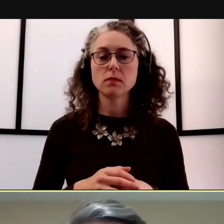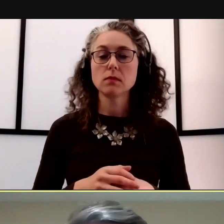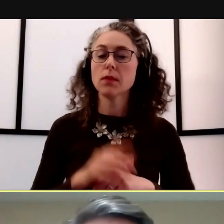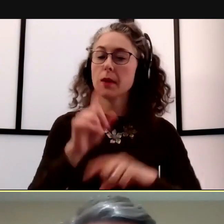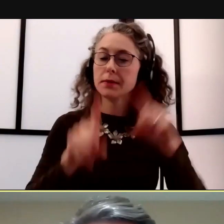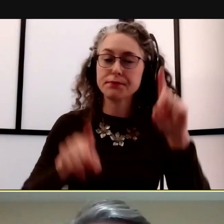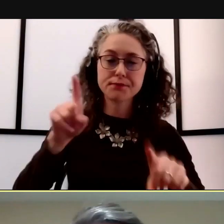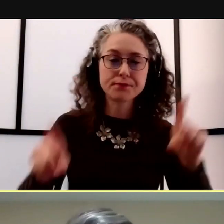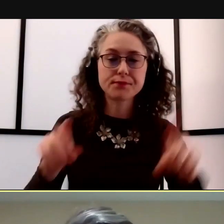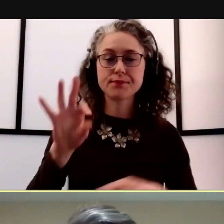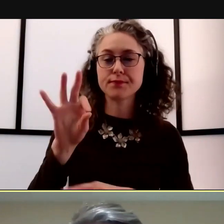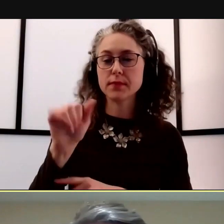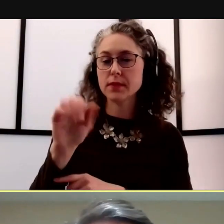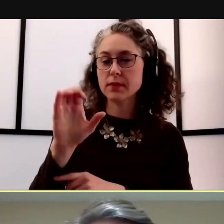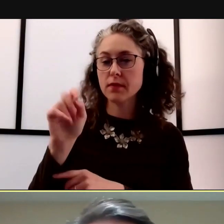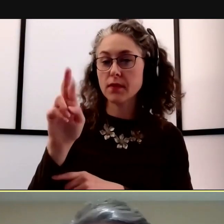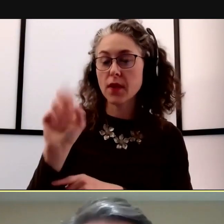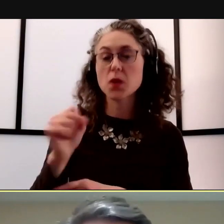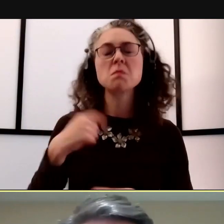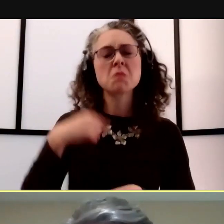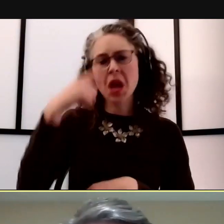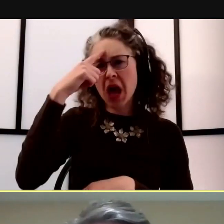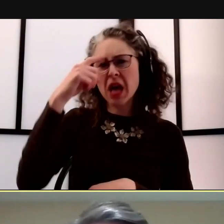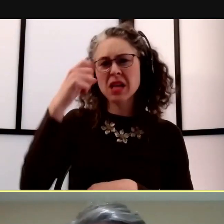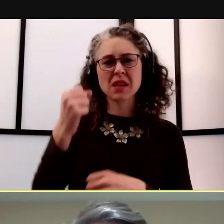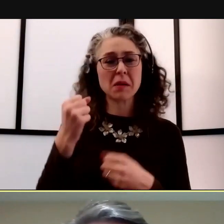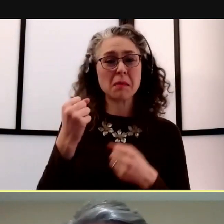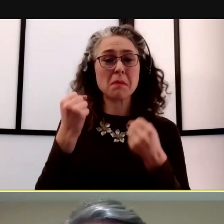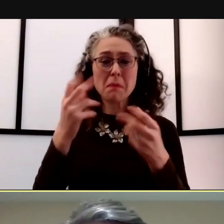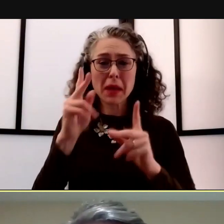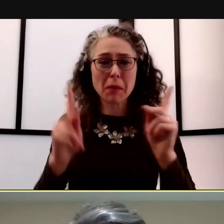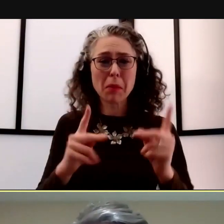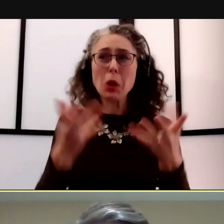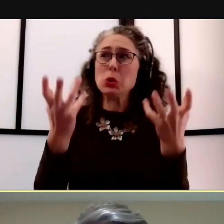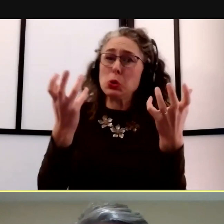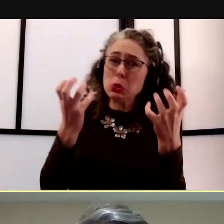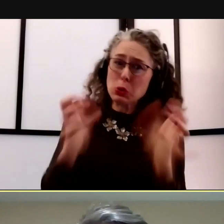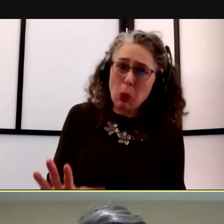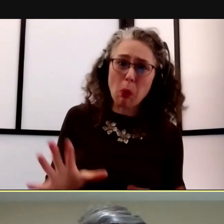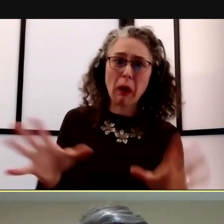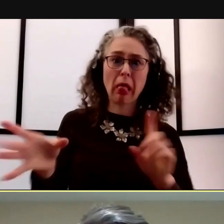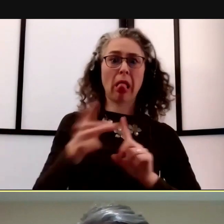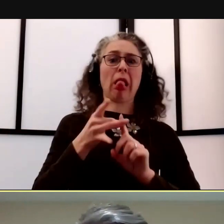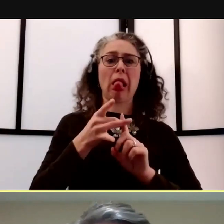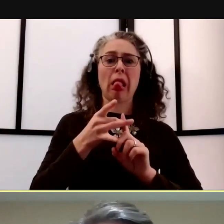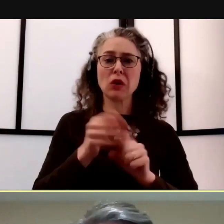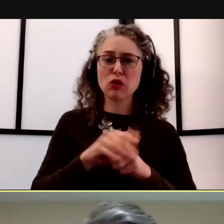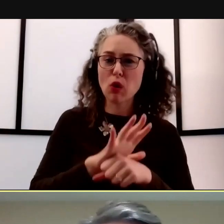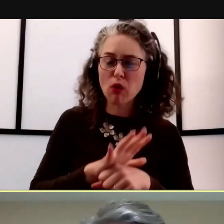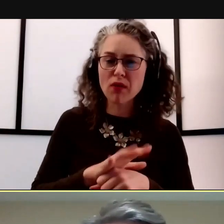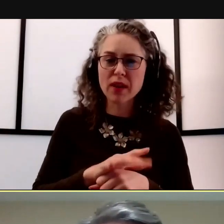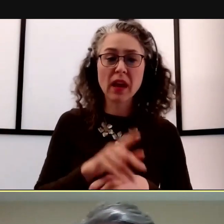I do believe that most people in our community don't wanna get COVID and they're behaving in ways that prevent that.